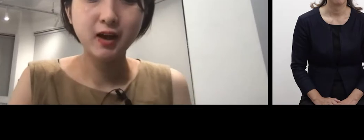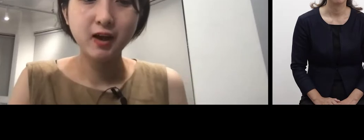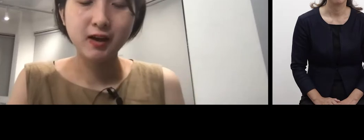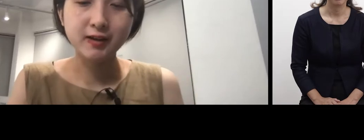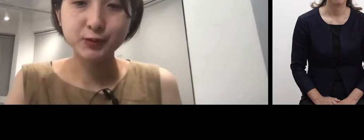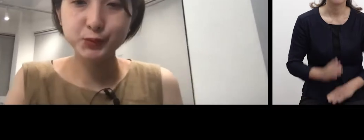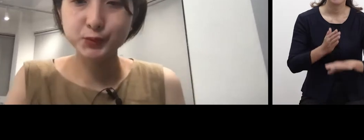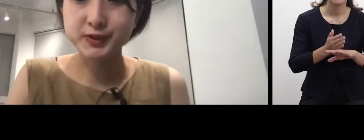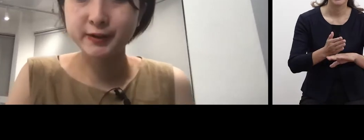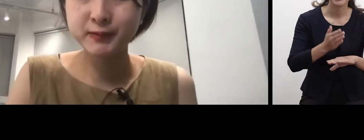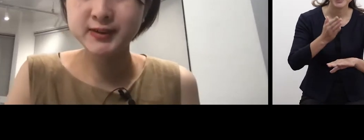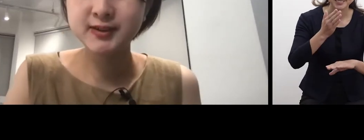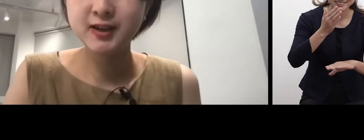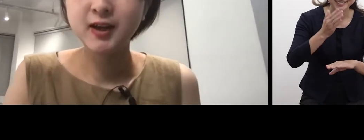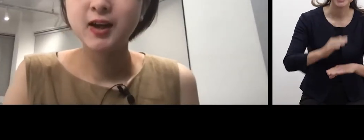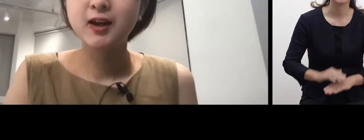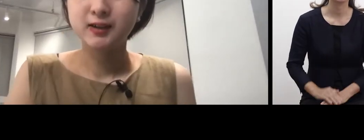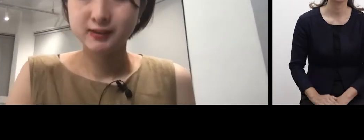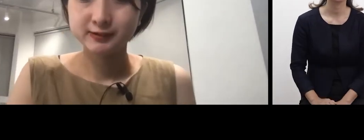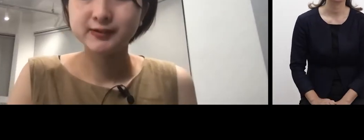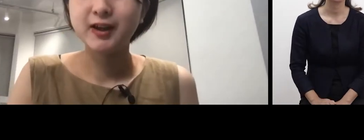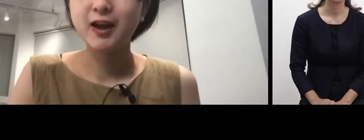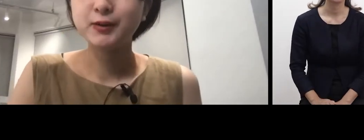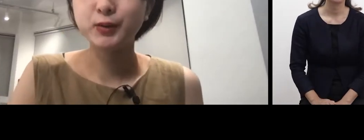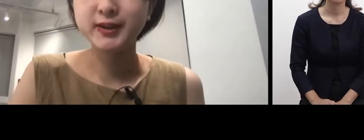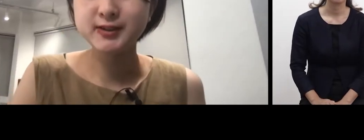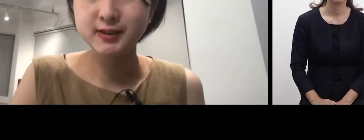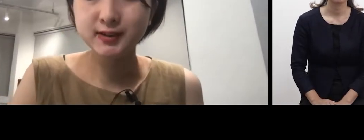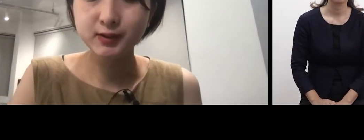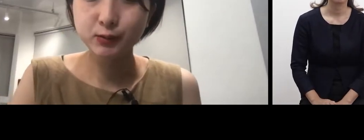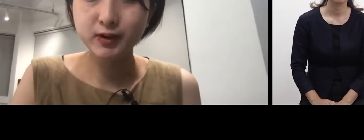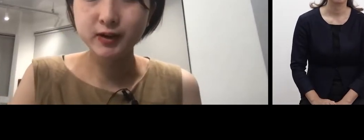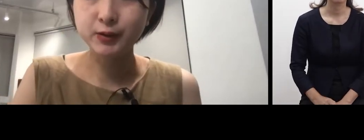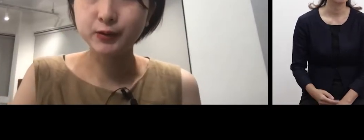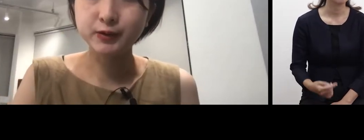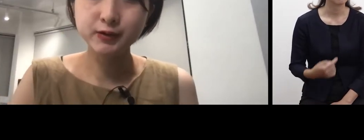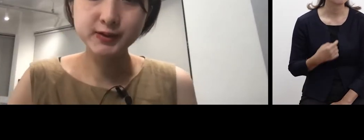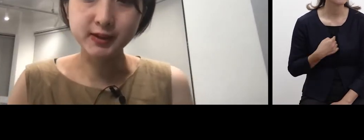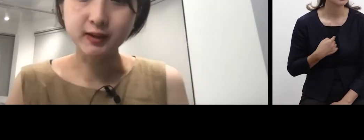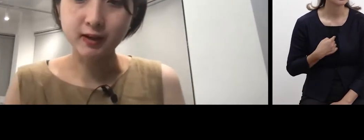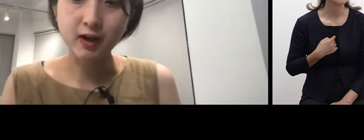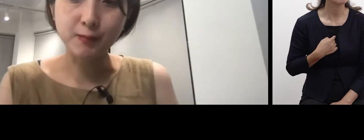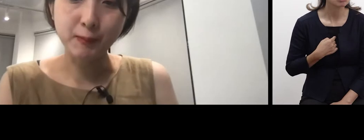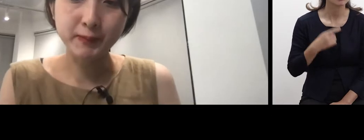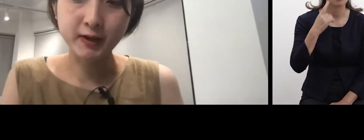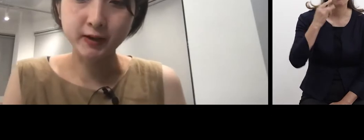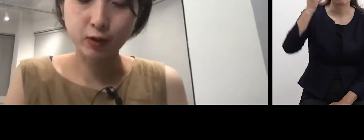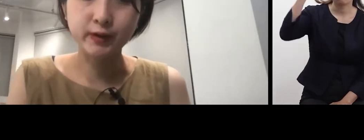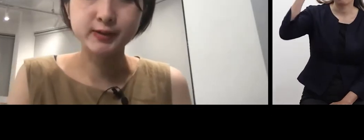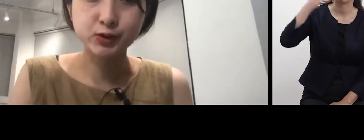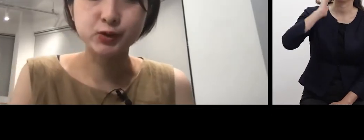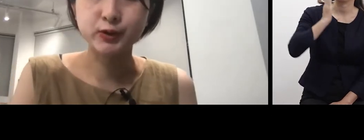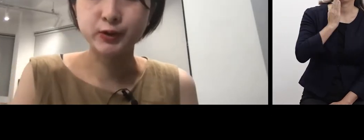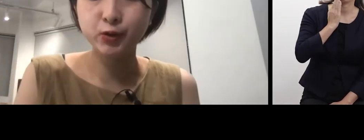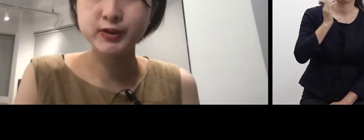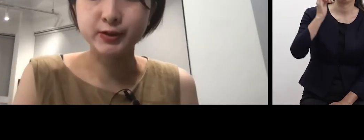Thank you. My parents are deaf,